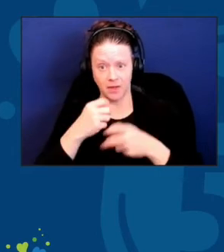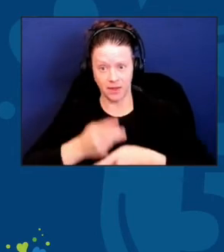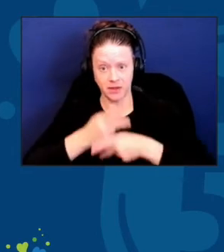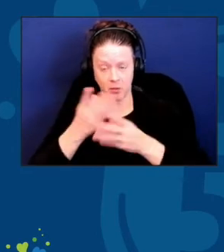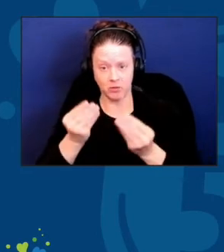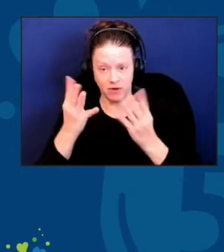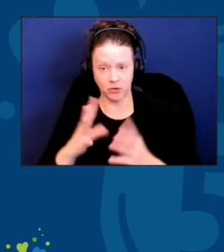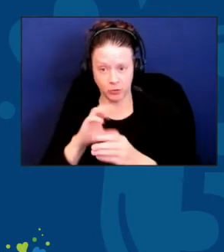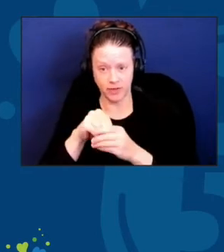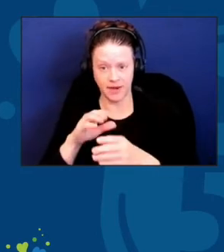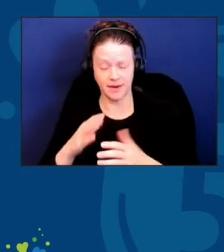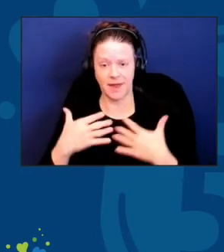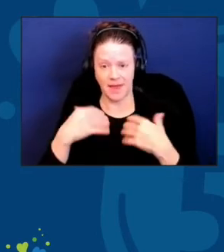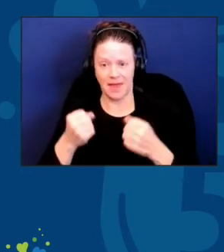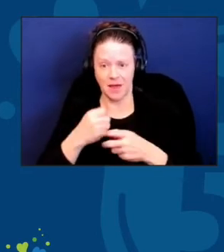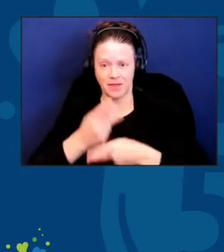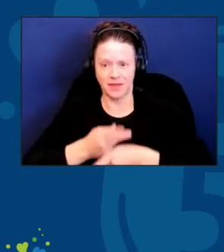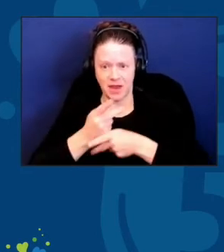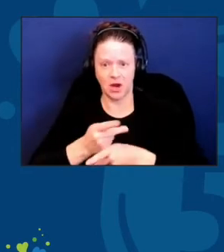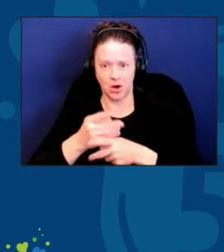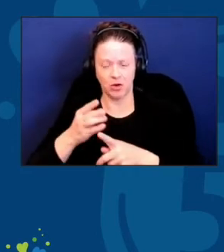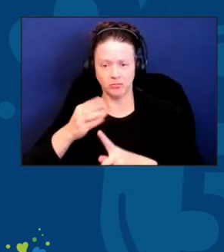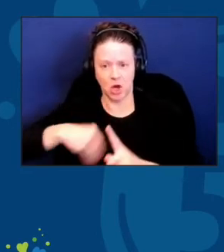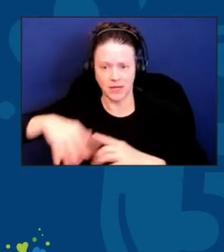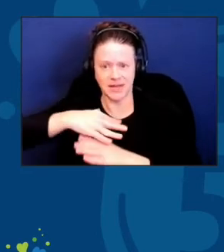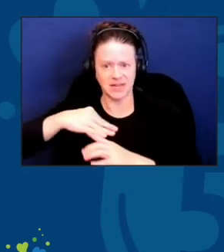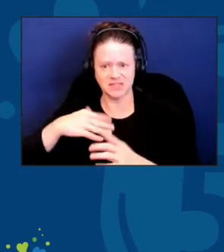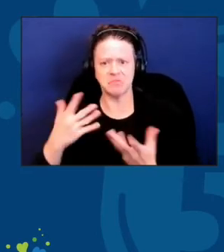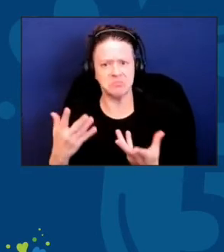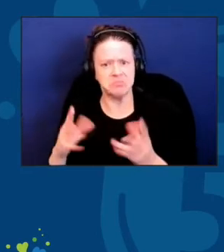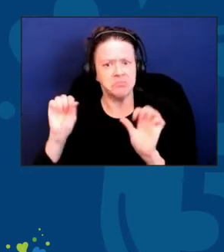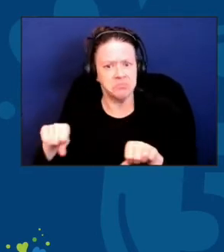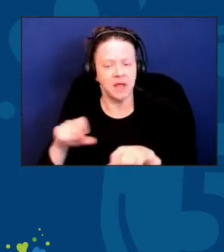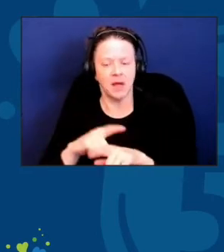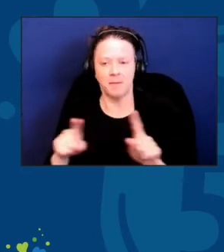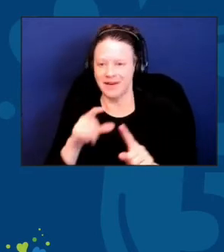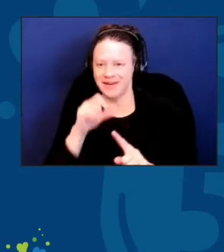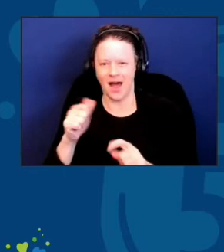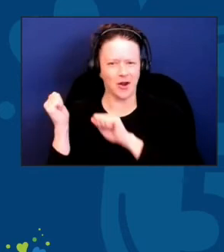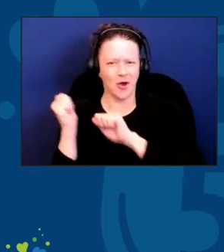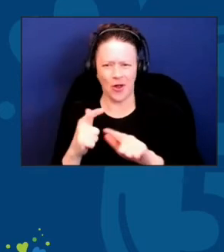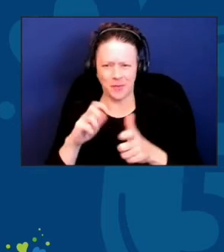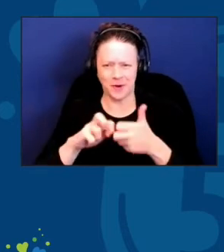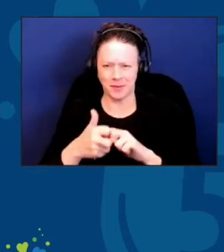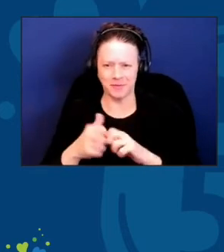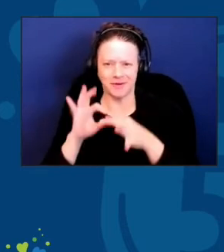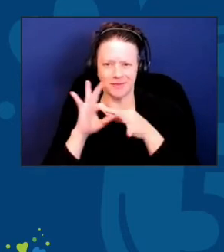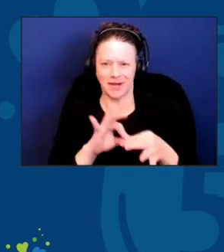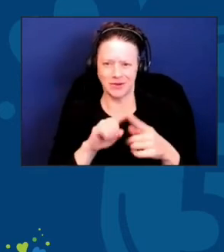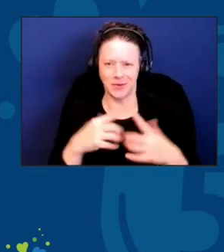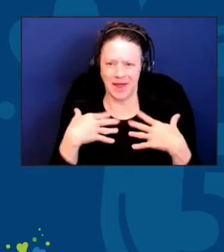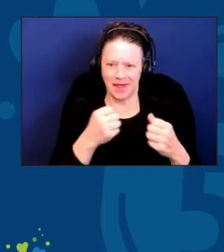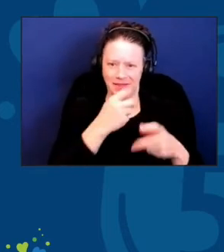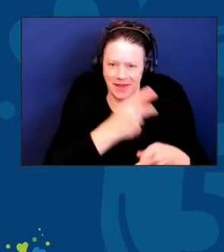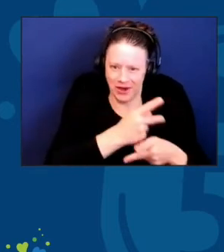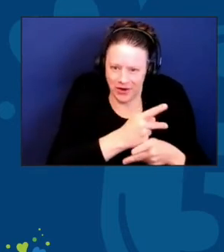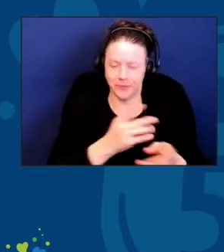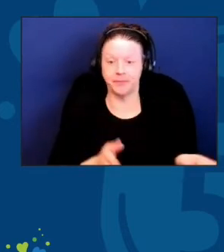but not everything is medicalized. Not all problems have a healthcare route. We need to look at the problems of aging as lifespan